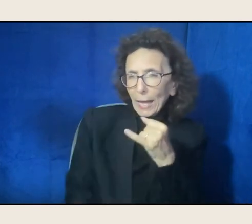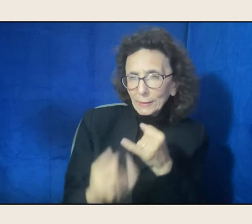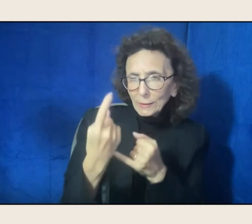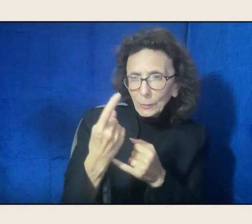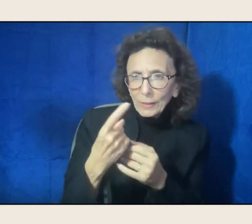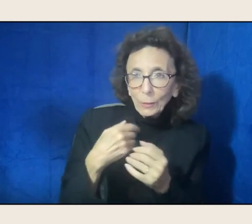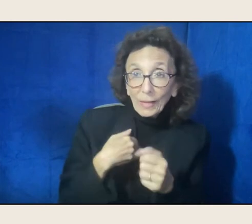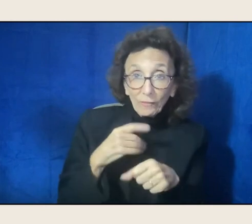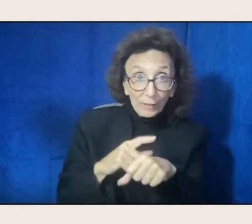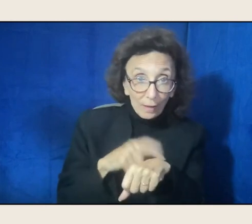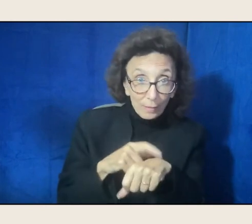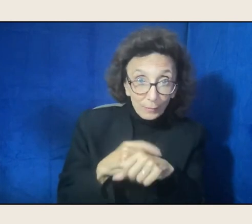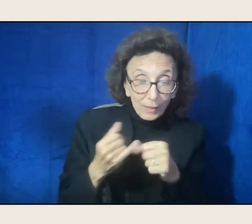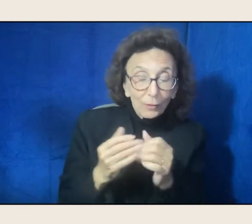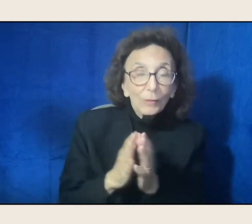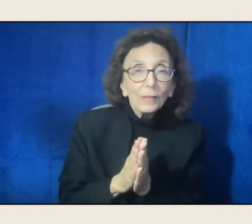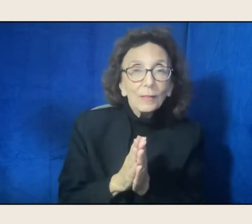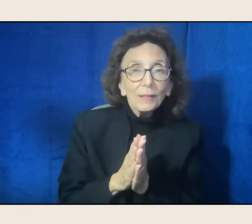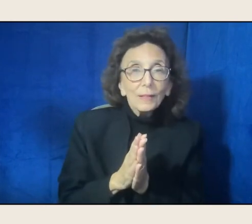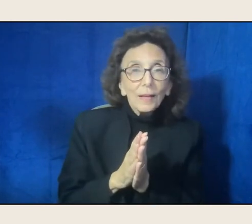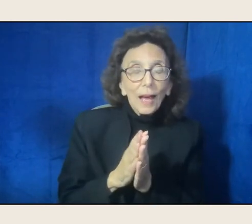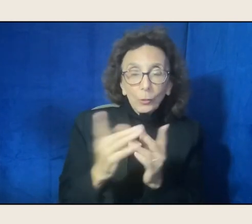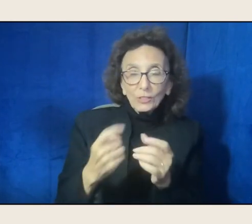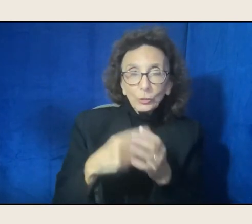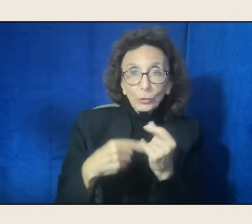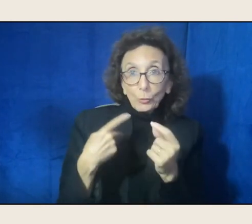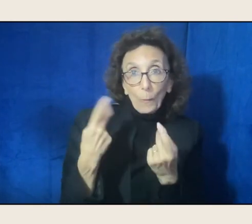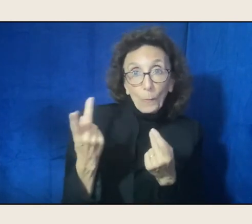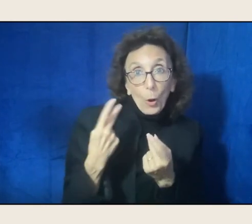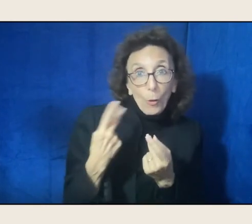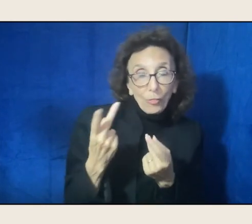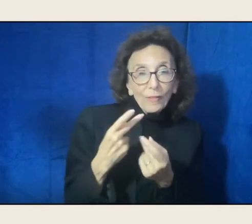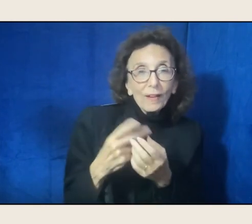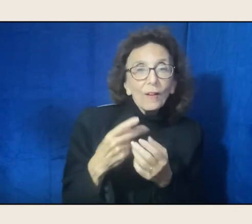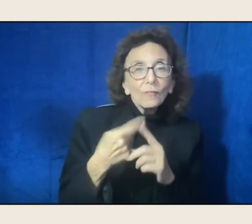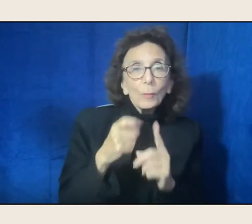is for both of us, and it's from Alexis Pauline Gums,